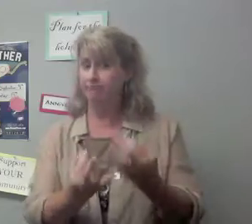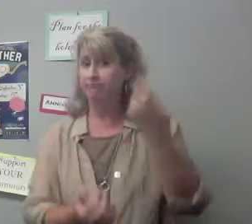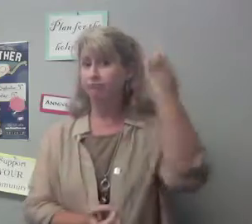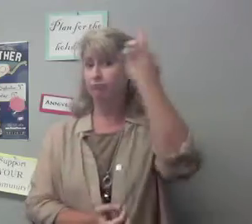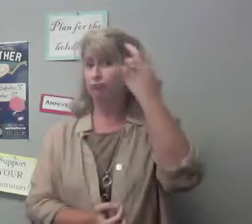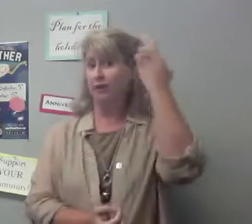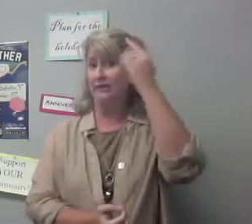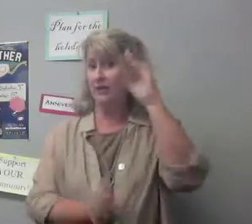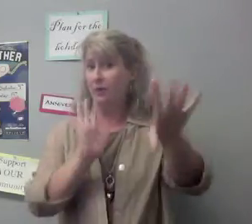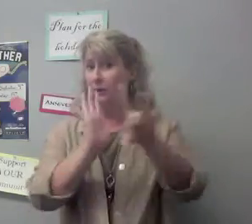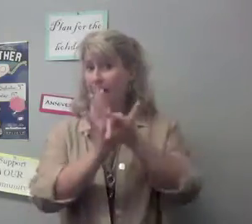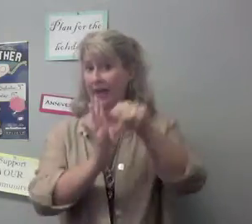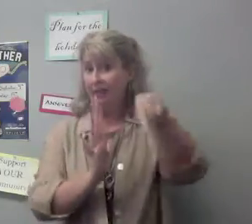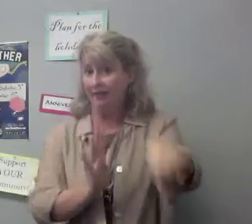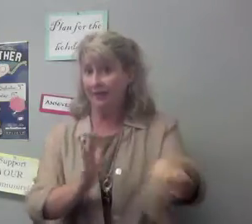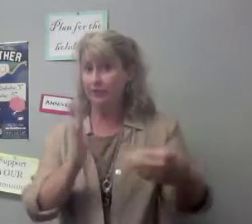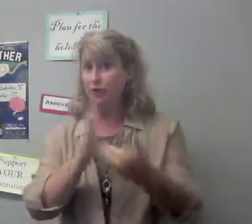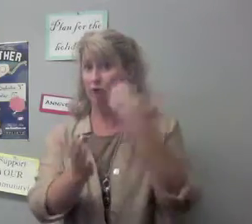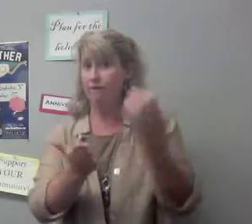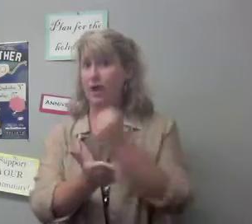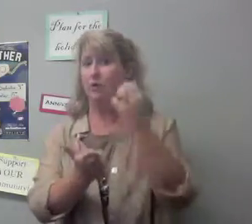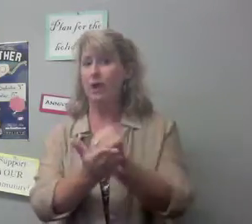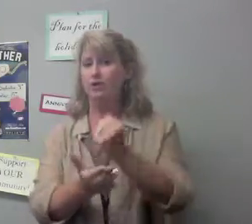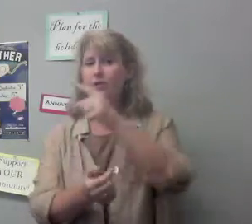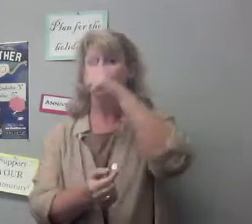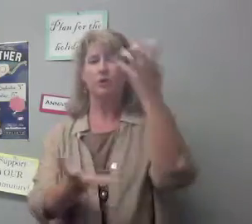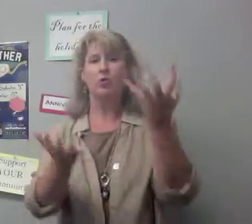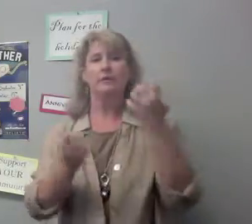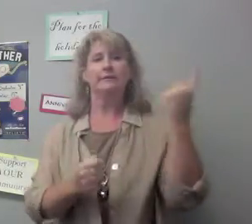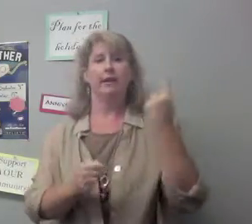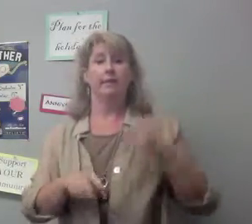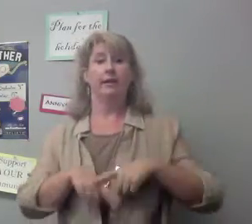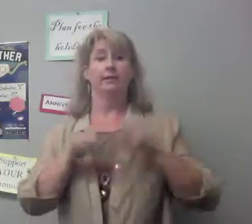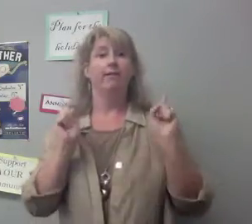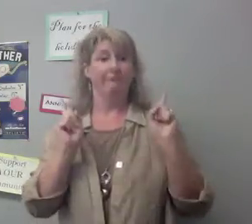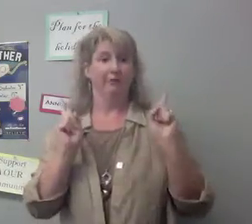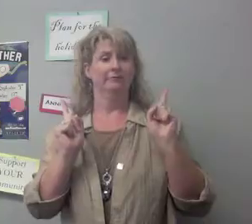The reason we picked this new fundraiser is because we wanted something different.